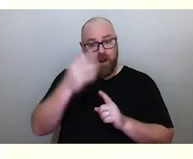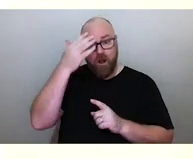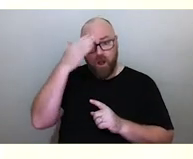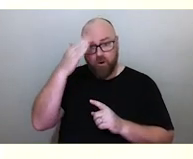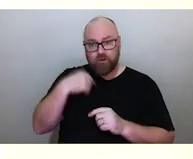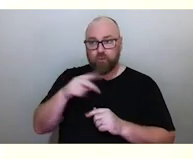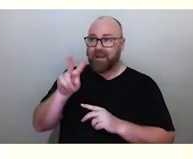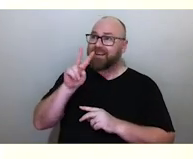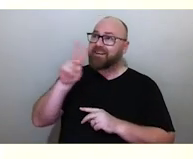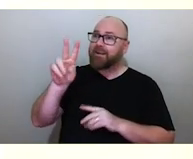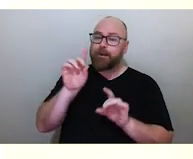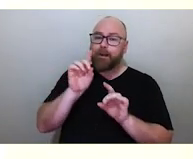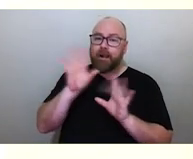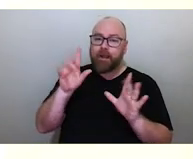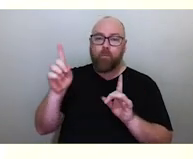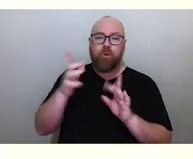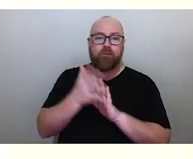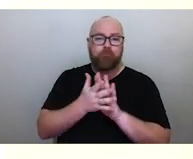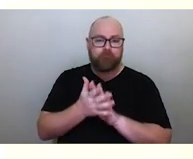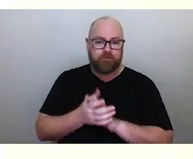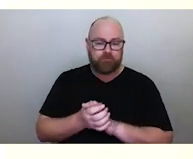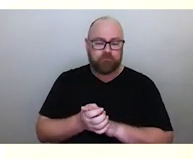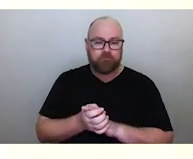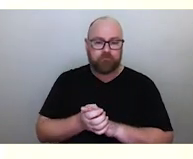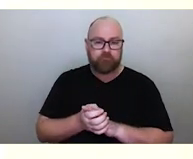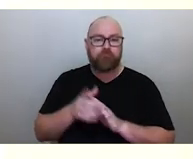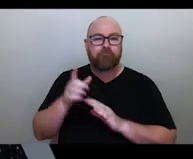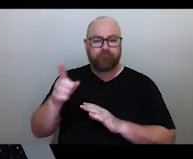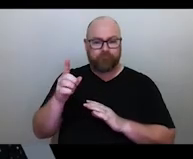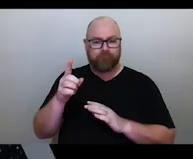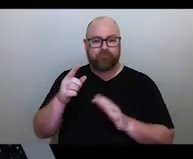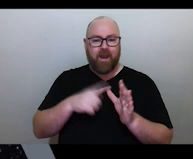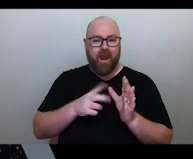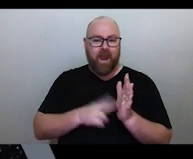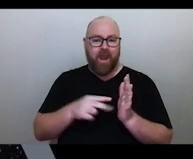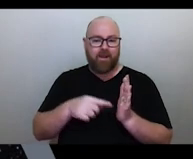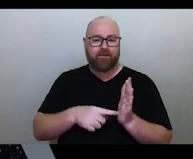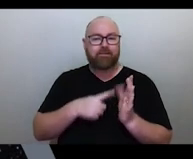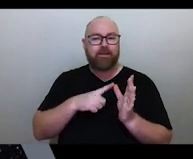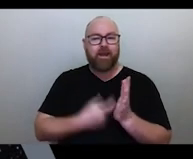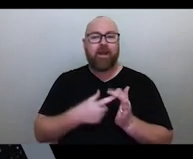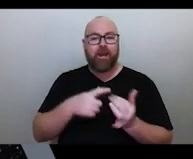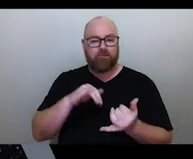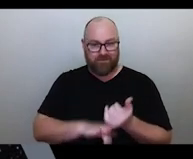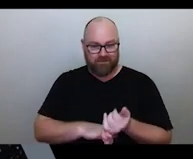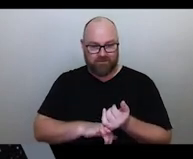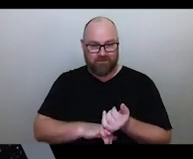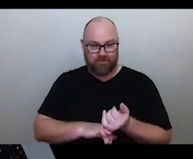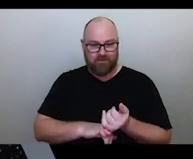you can see very clearly exactly what these stars are. It's the star Antares, and the two stars on either side